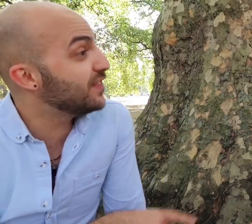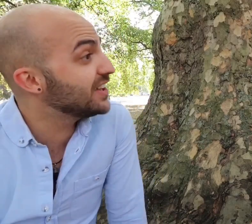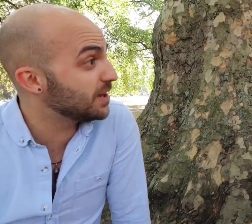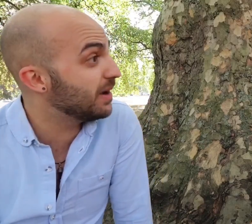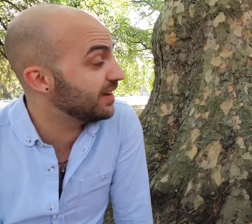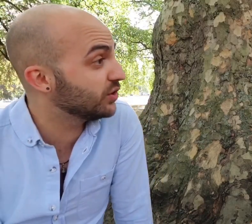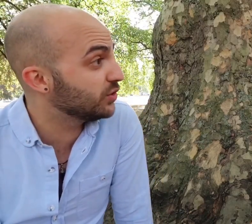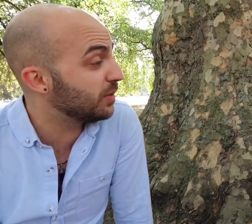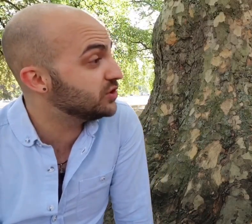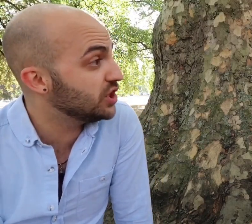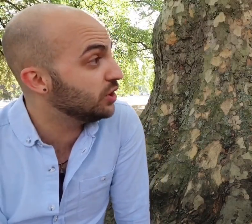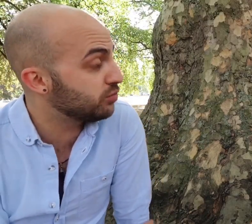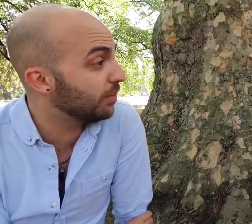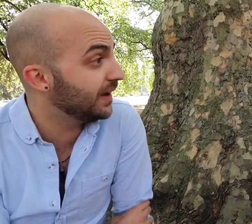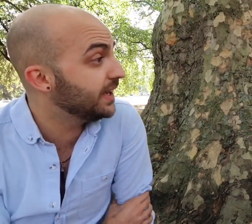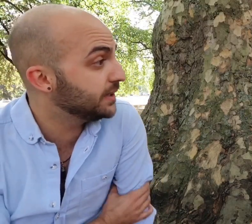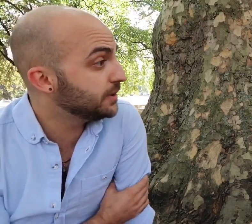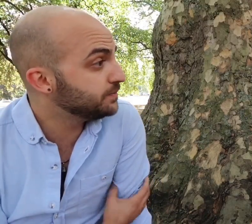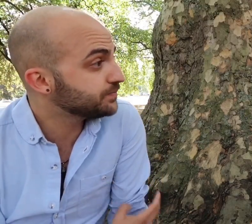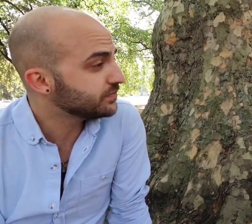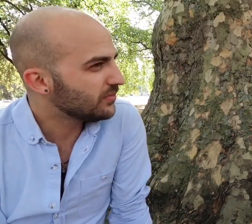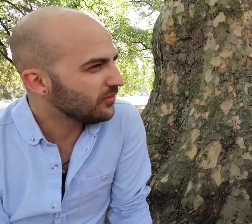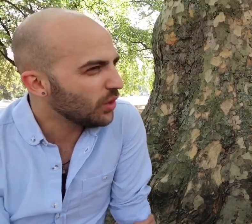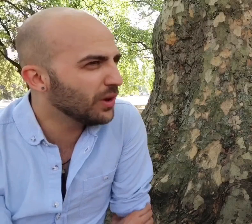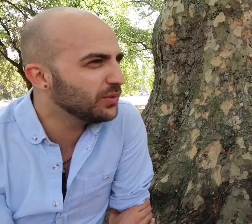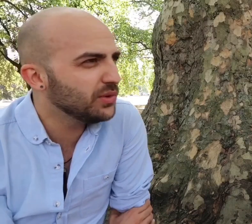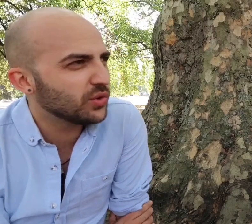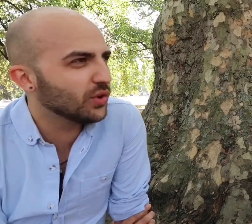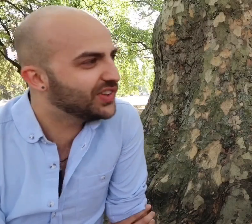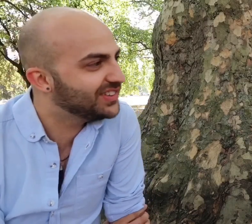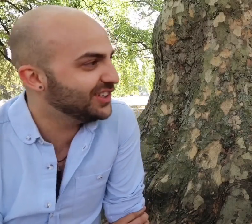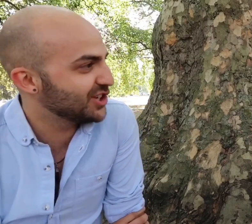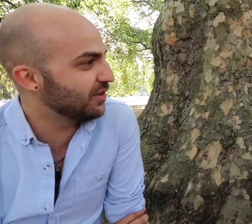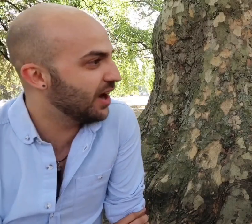the first time I ever spoke to you properly we were sort of sussing each other out